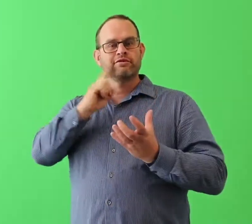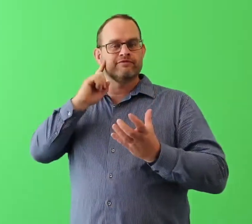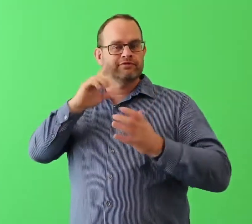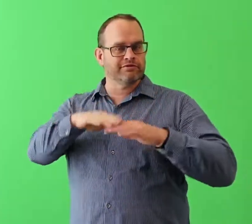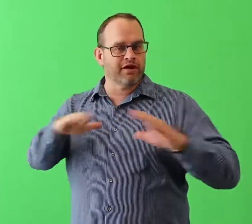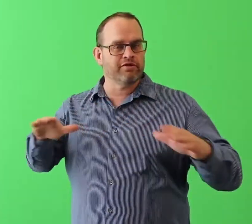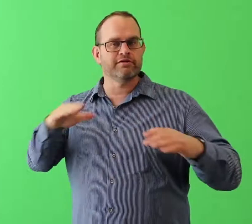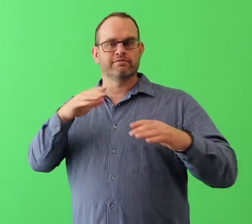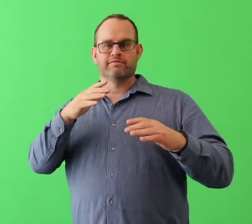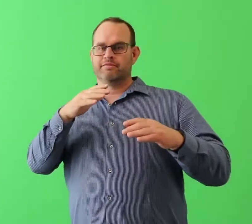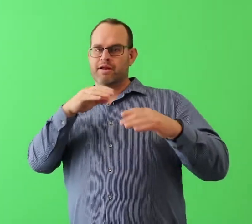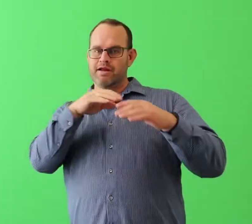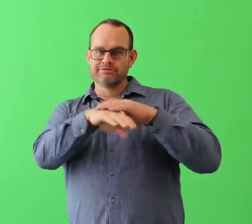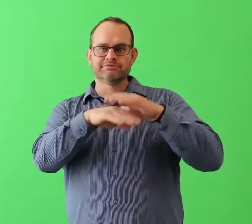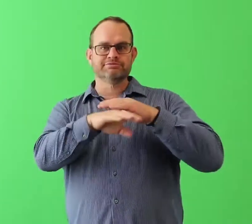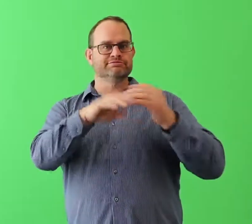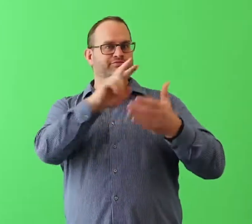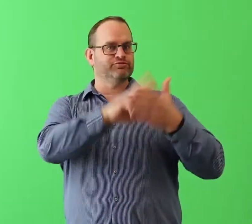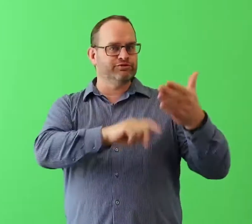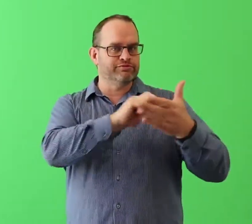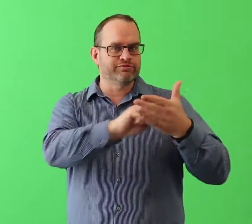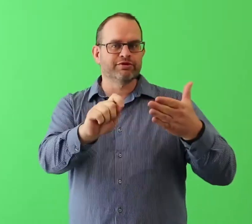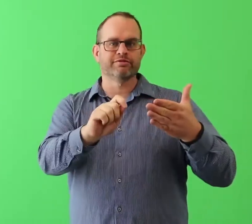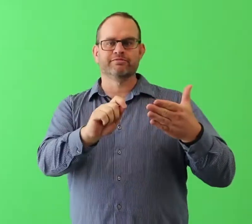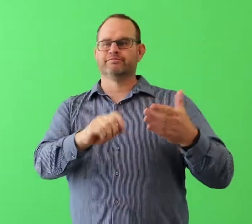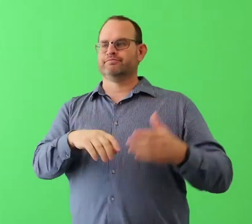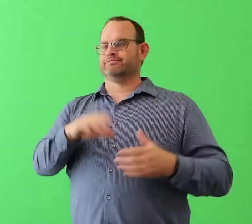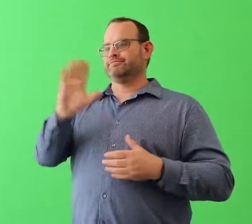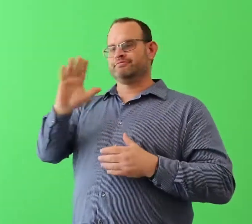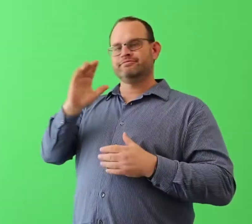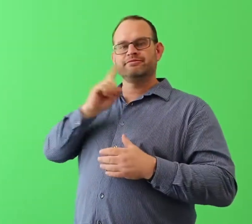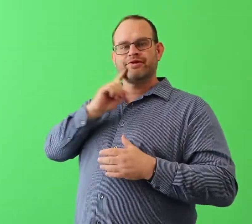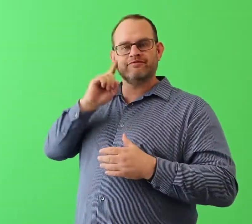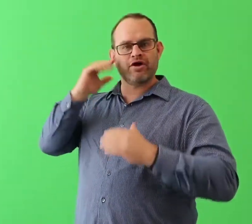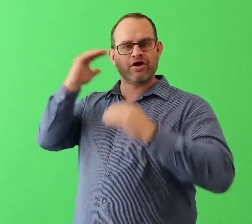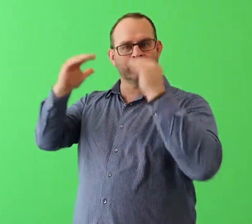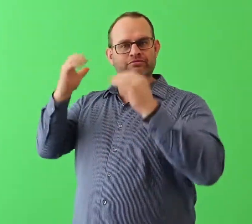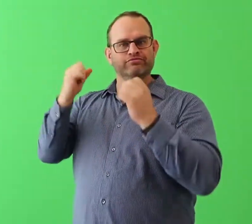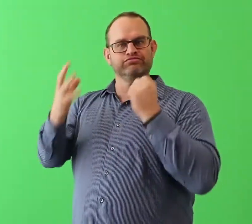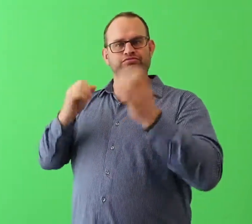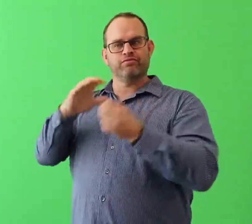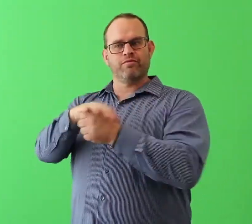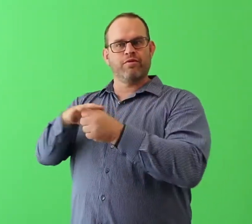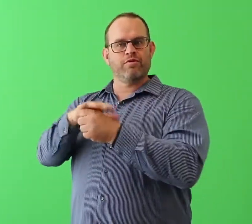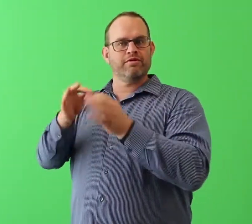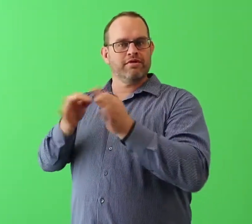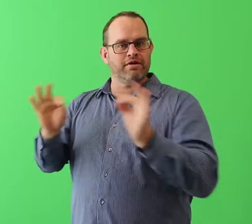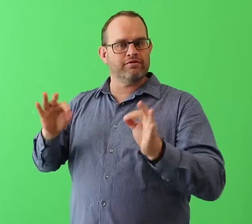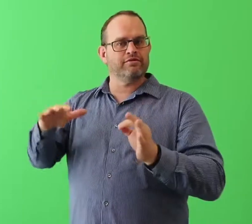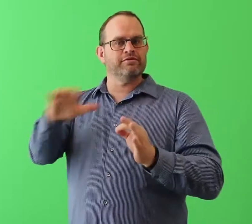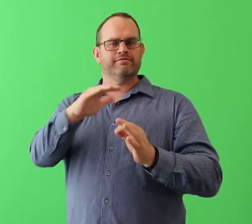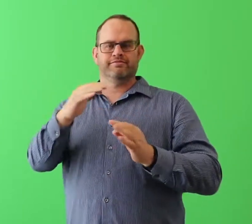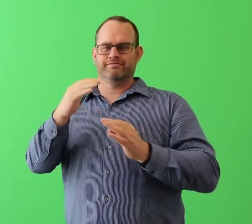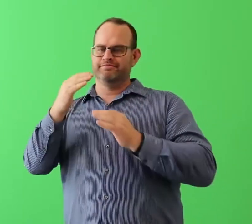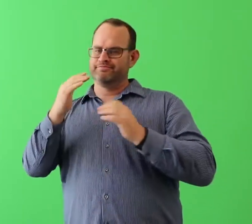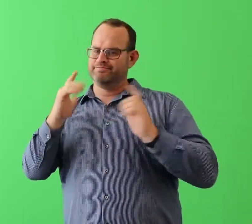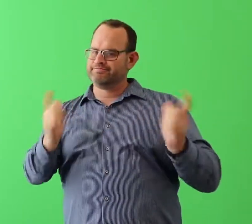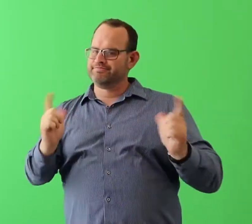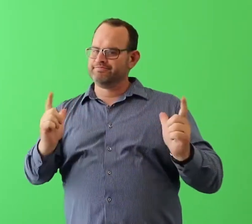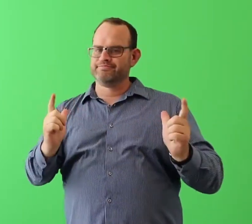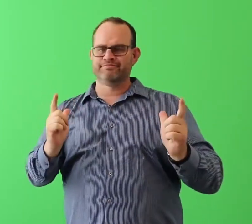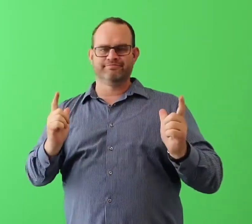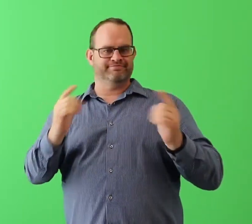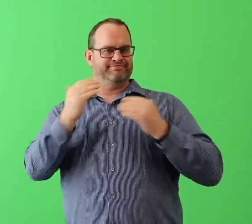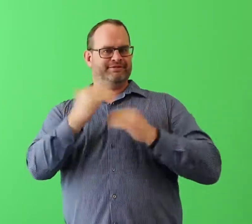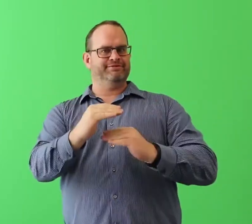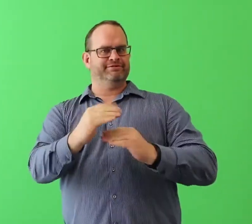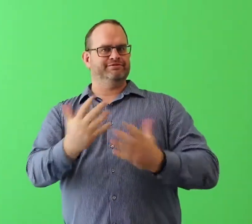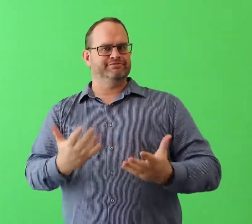Deaf and hard of hearing children around the world have limited access to literacy and deaf adults who use indigenous sign languages.